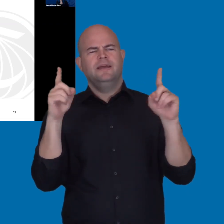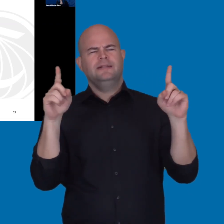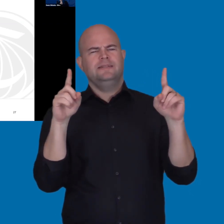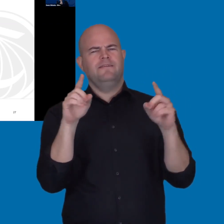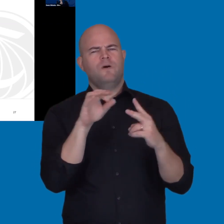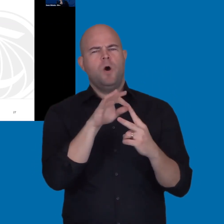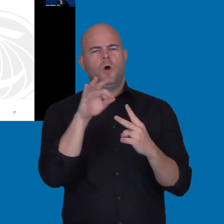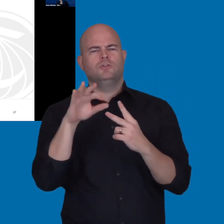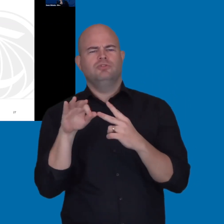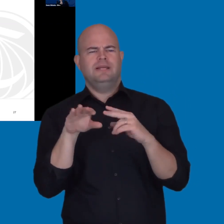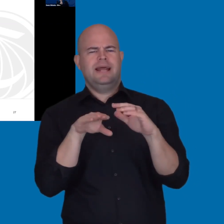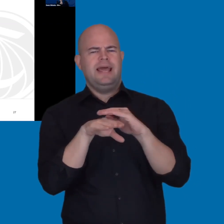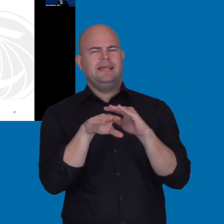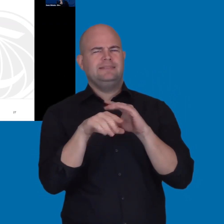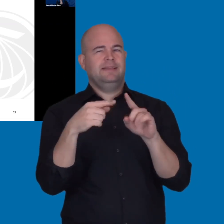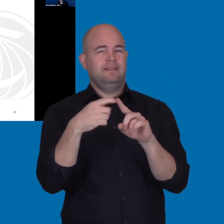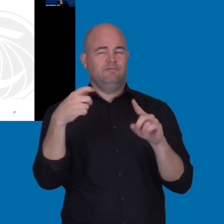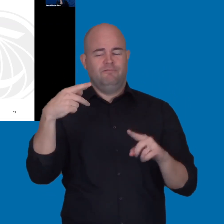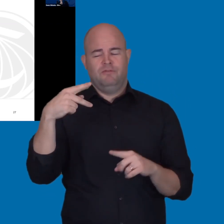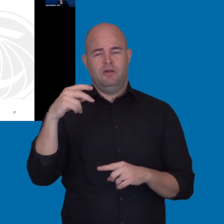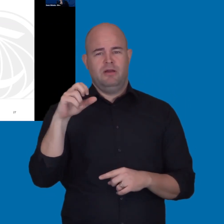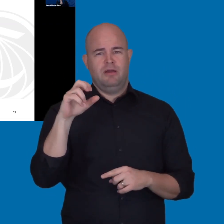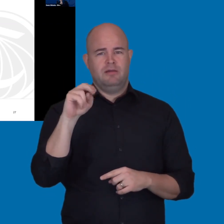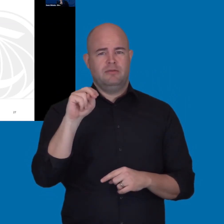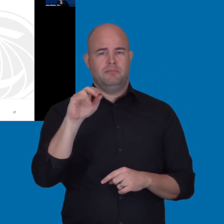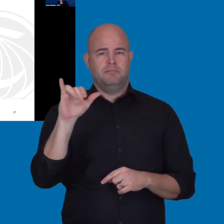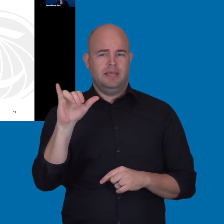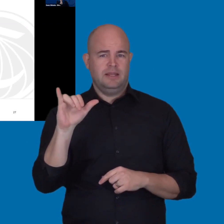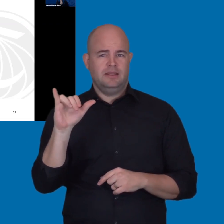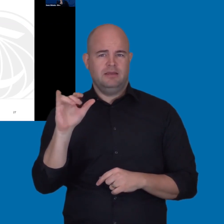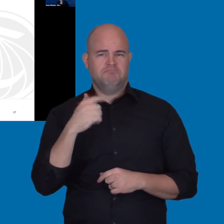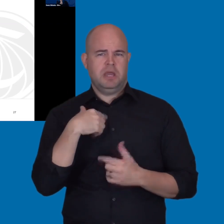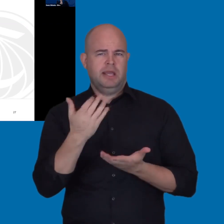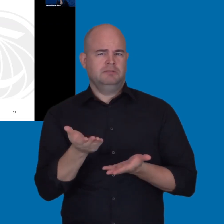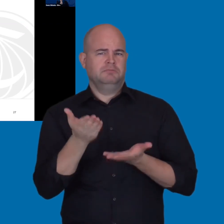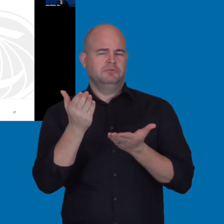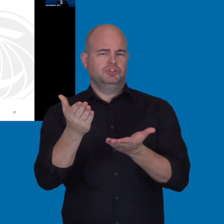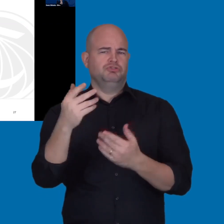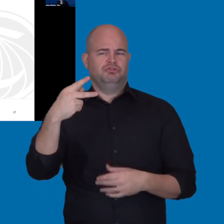about Equally Effective Alternate Access from Penny.